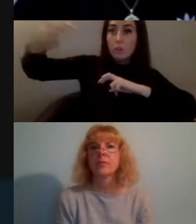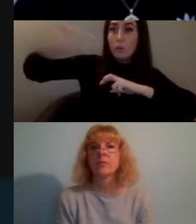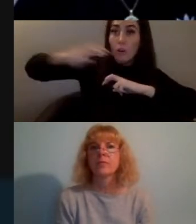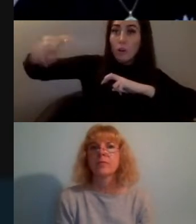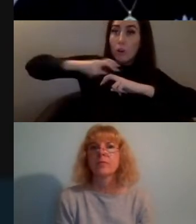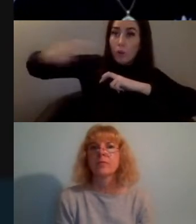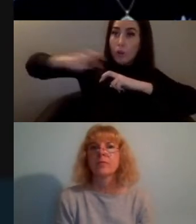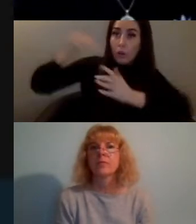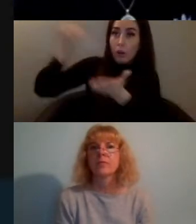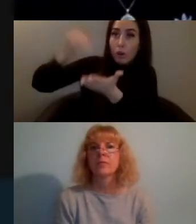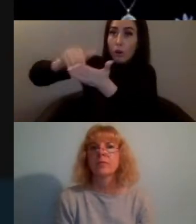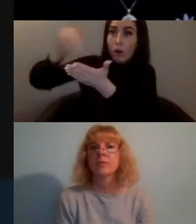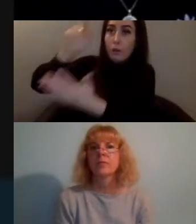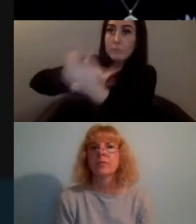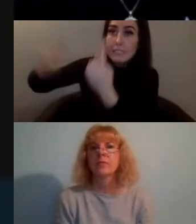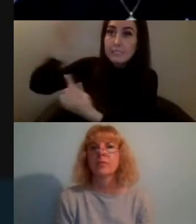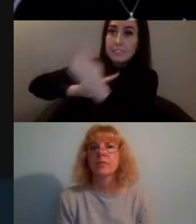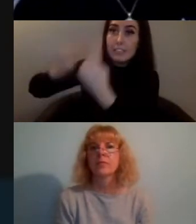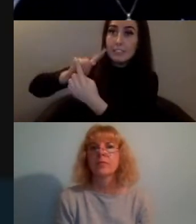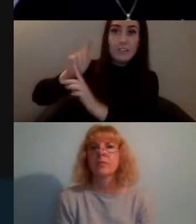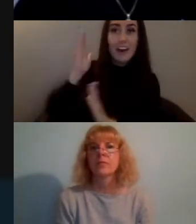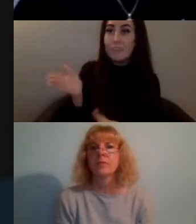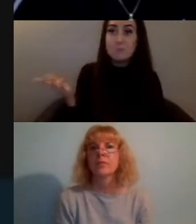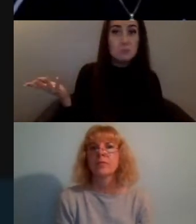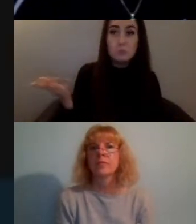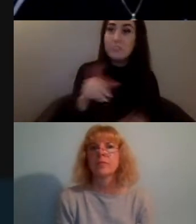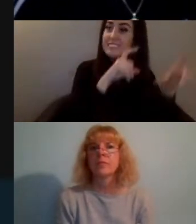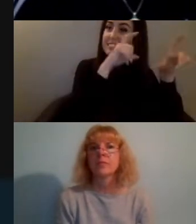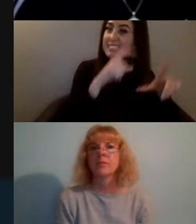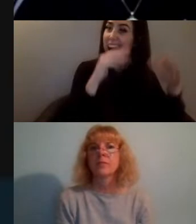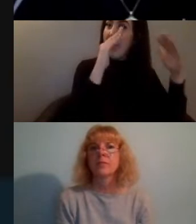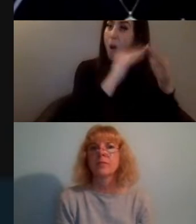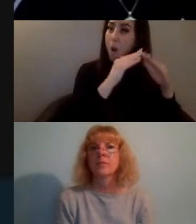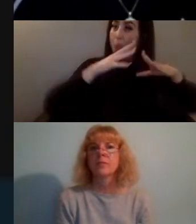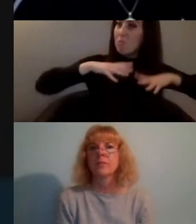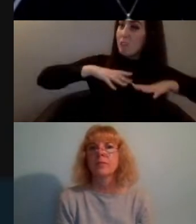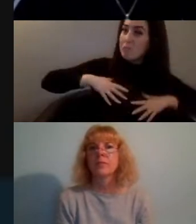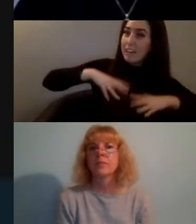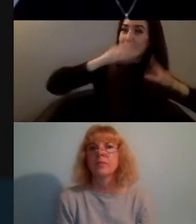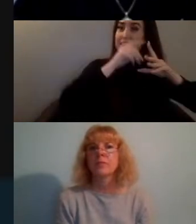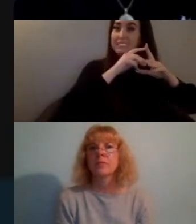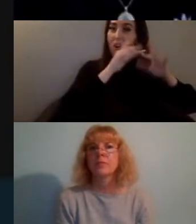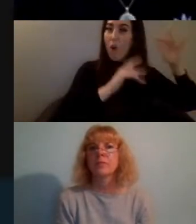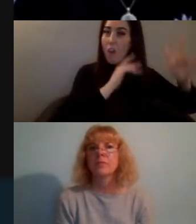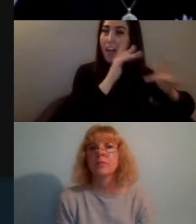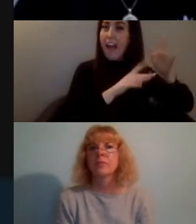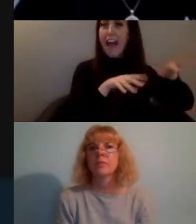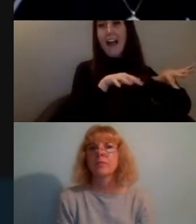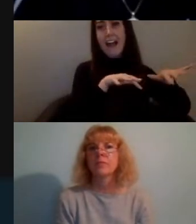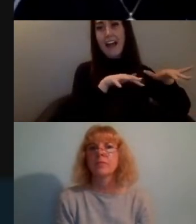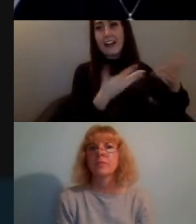and i'm working hard to embed a culture of rest as resistance in the work that I do um recognizing